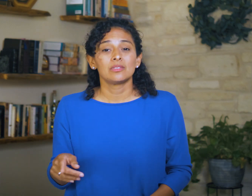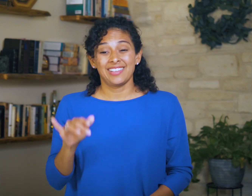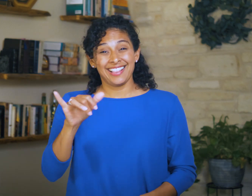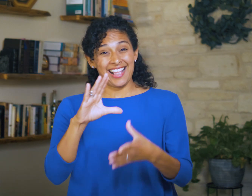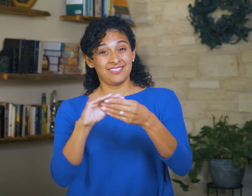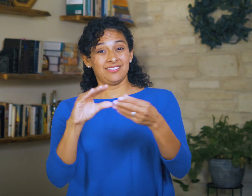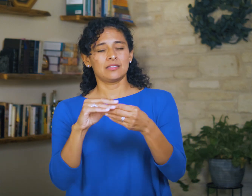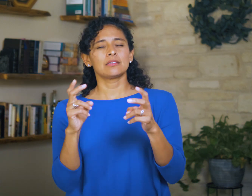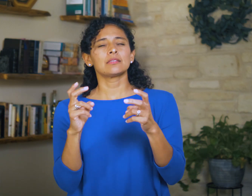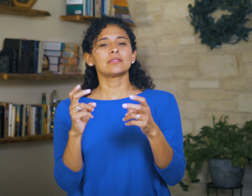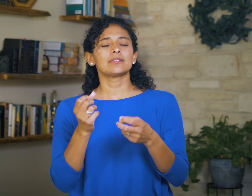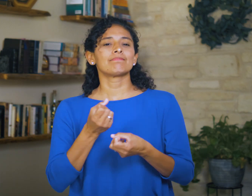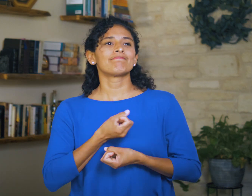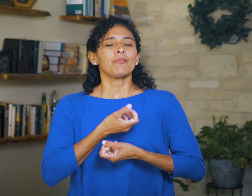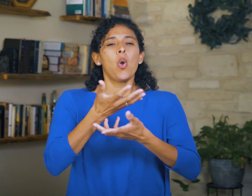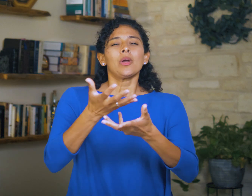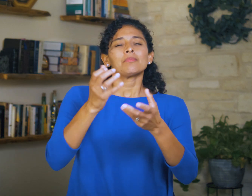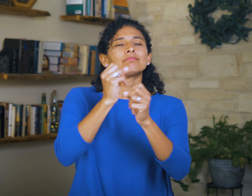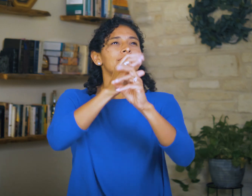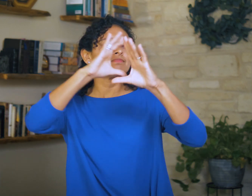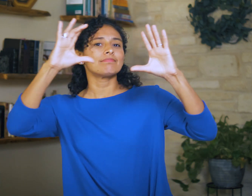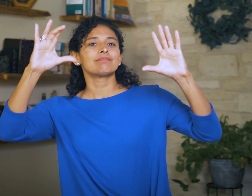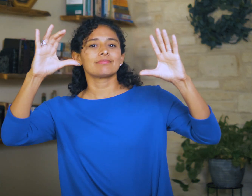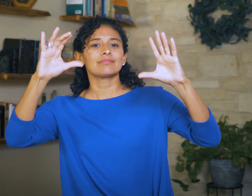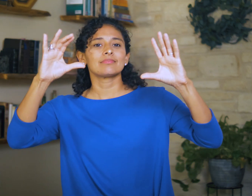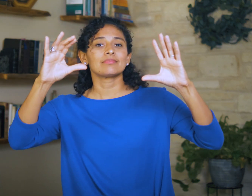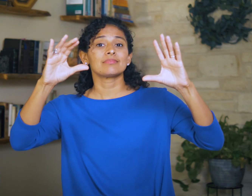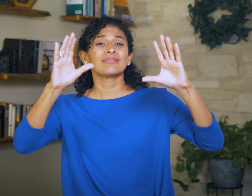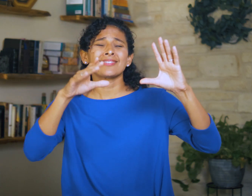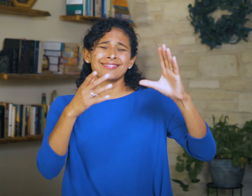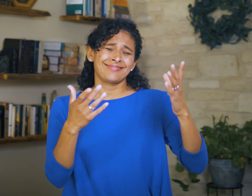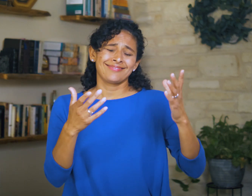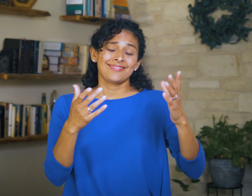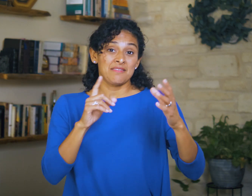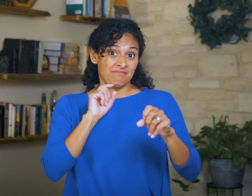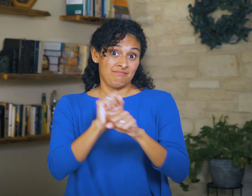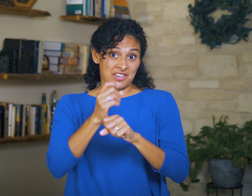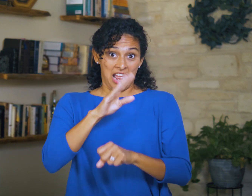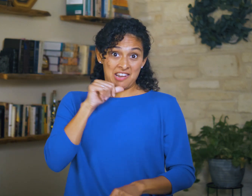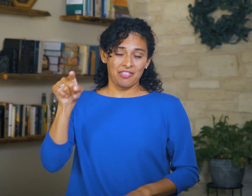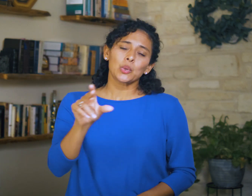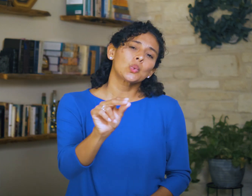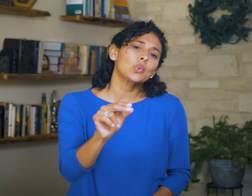This is poetic imagery—of course, God is technically there